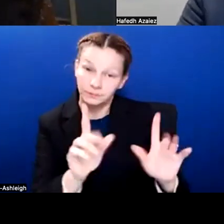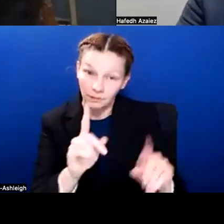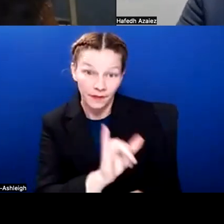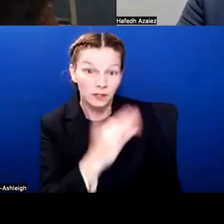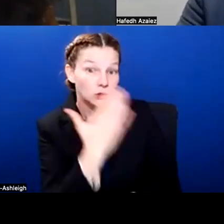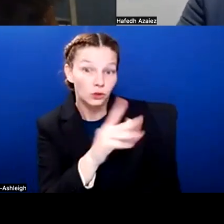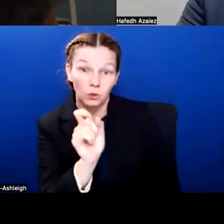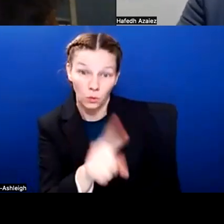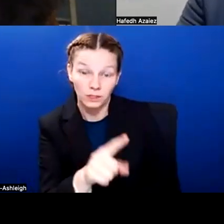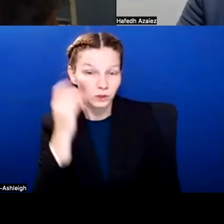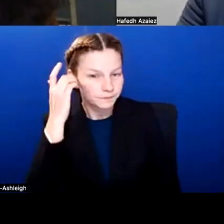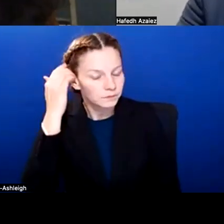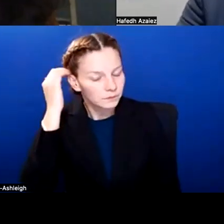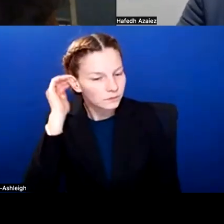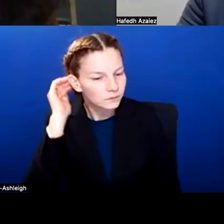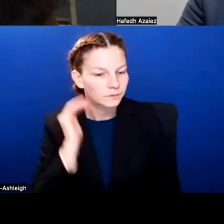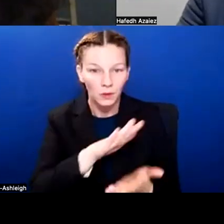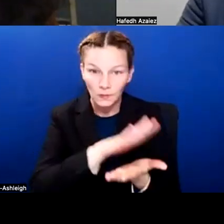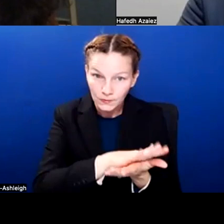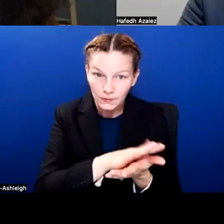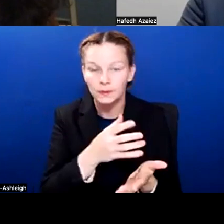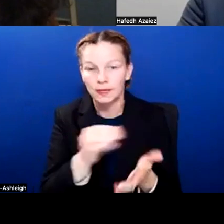The school and district finance is very complex.